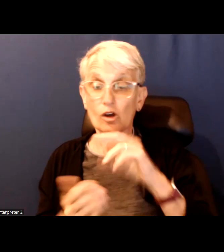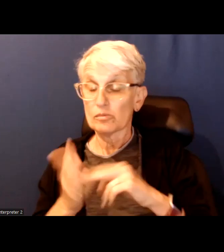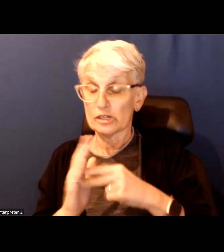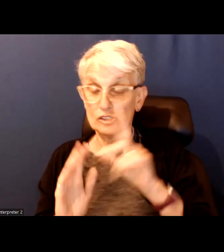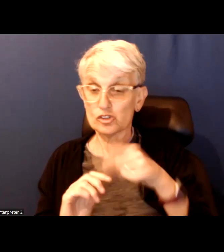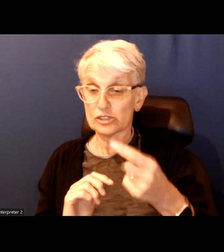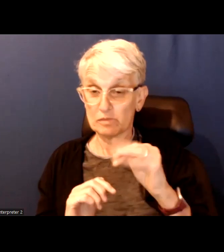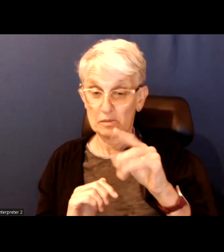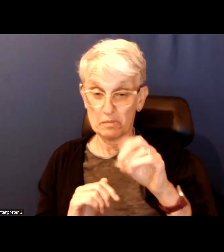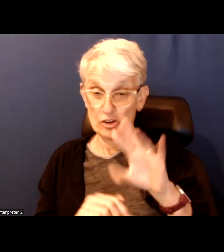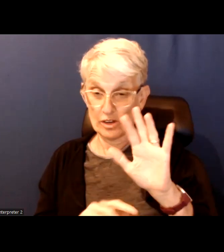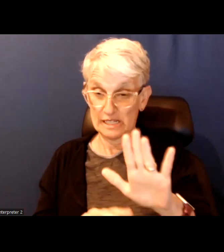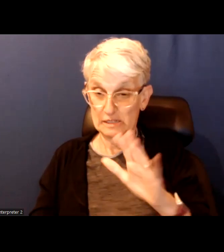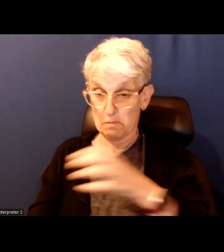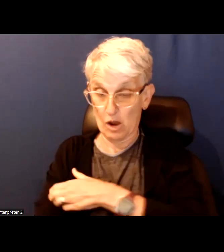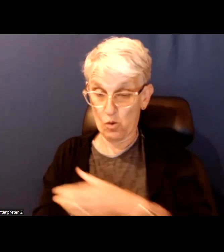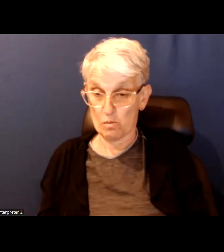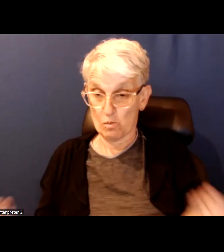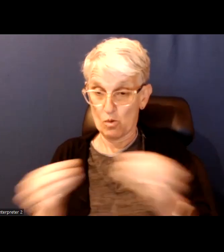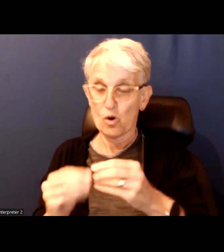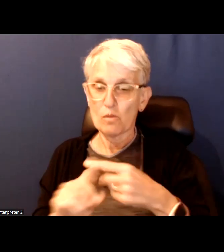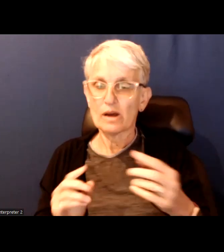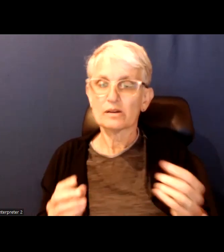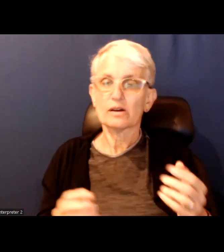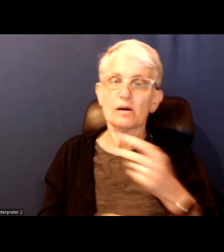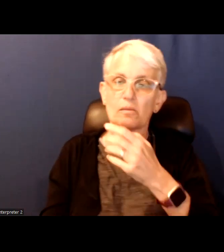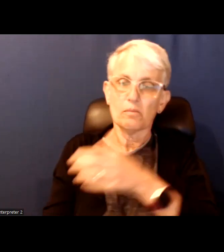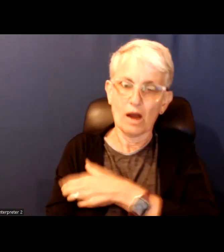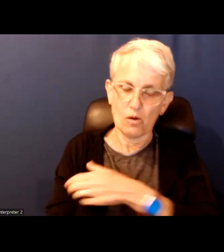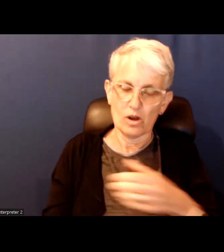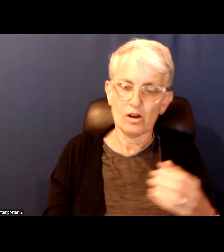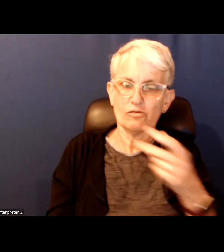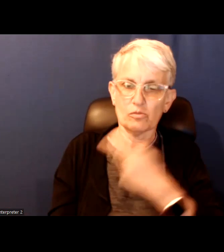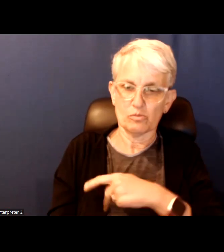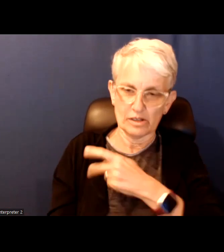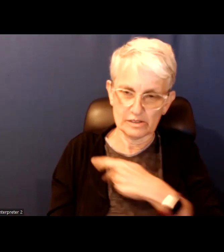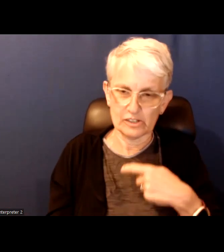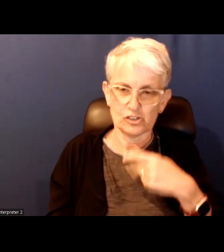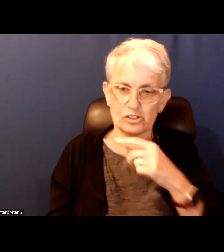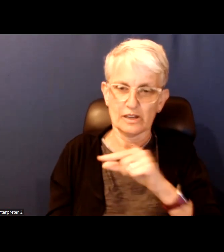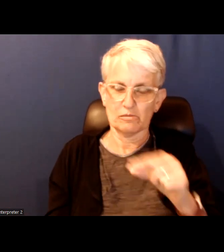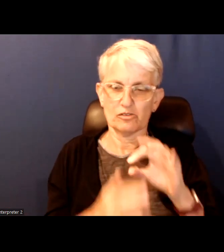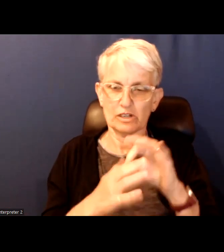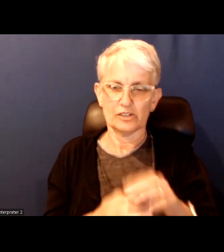But also the power of the provincial government over municipal politics.